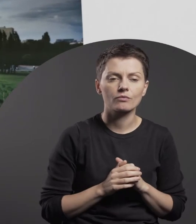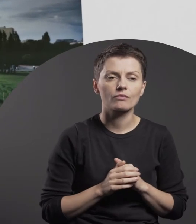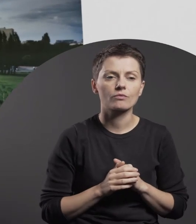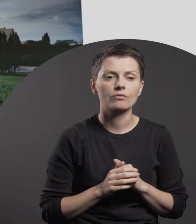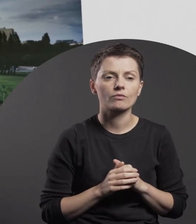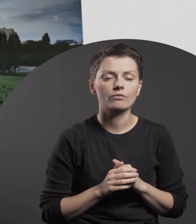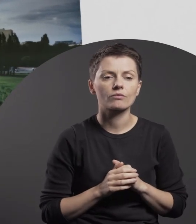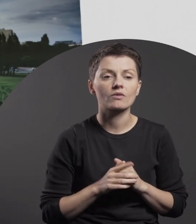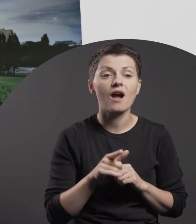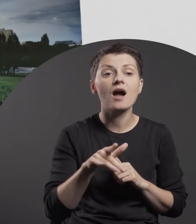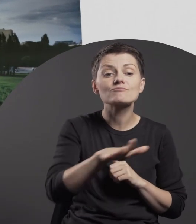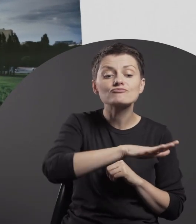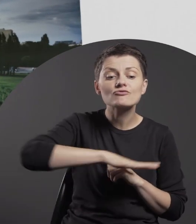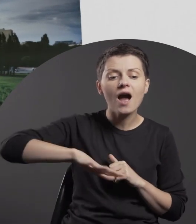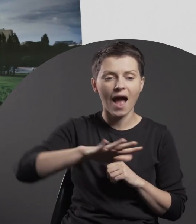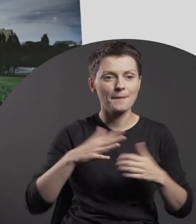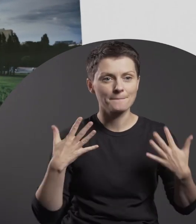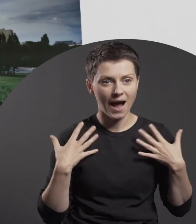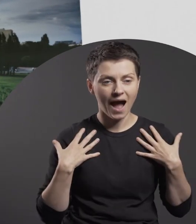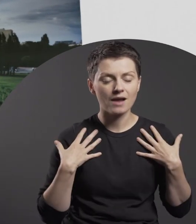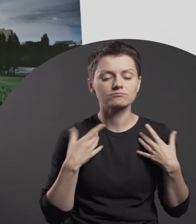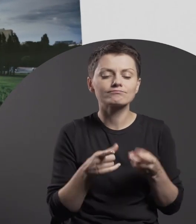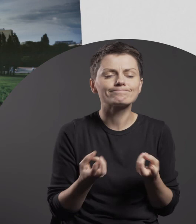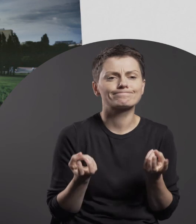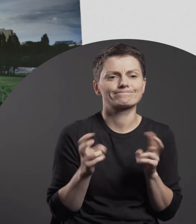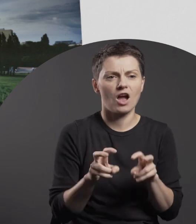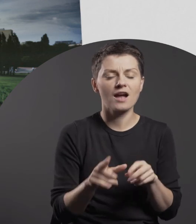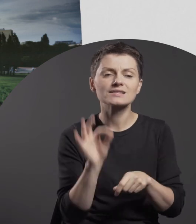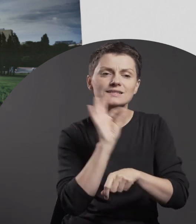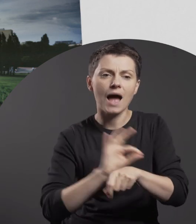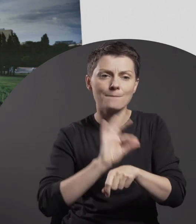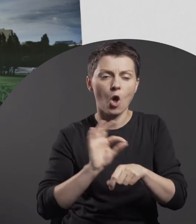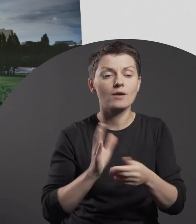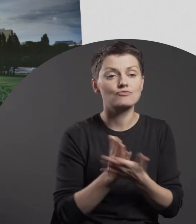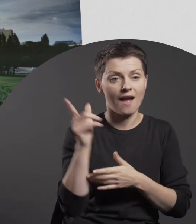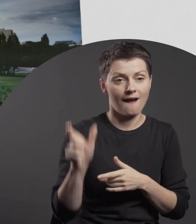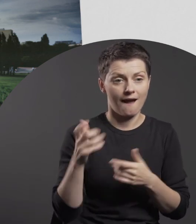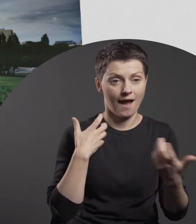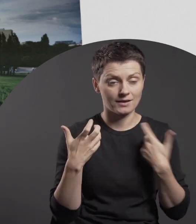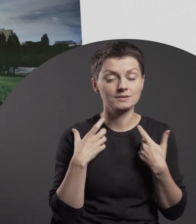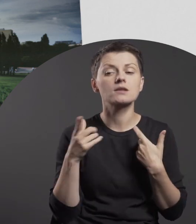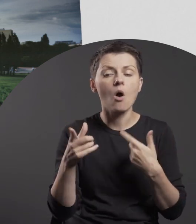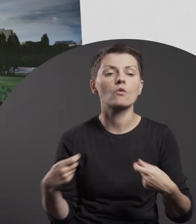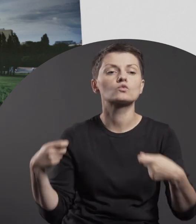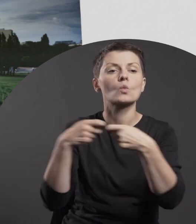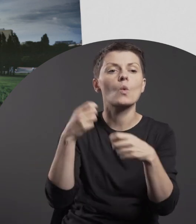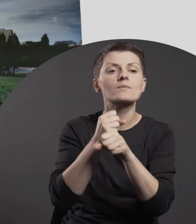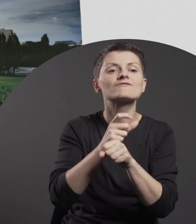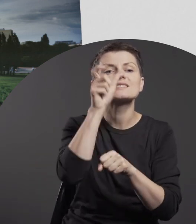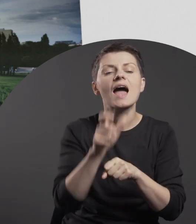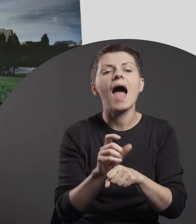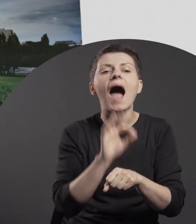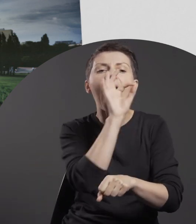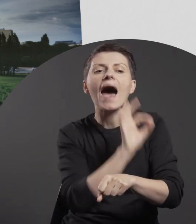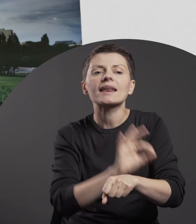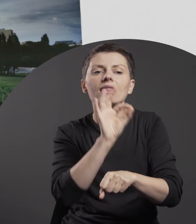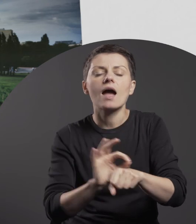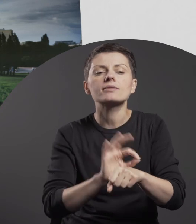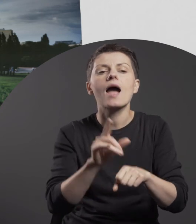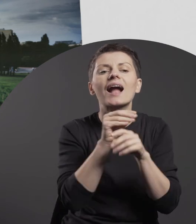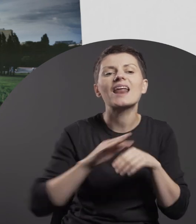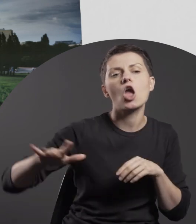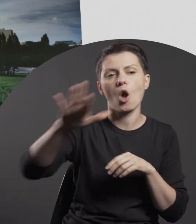Designed by the artist together with a landscape architect,